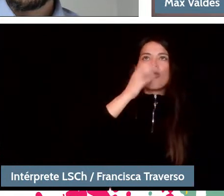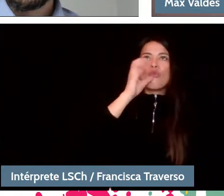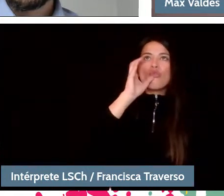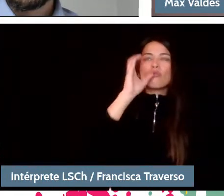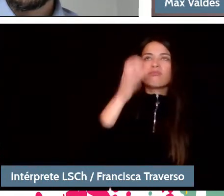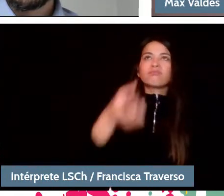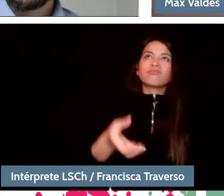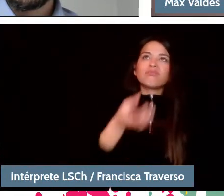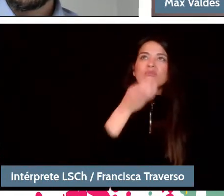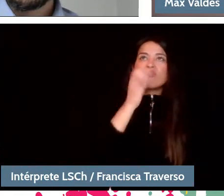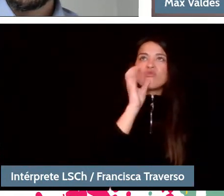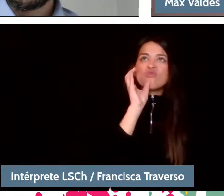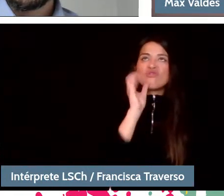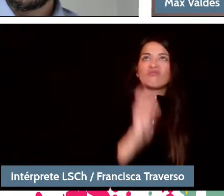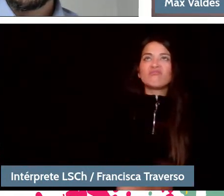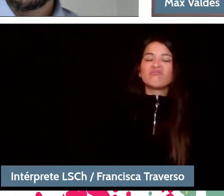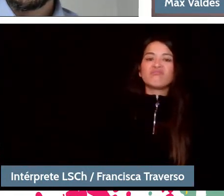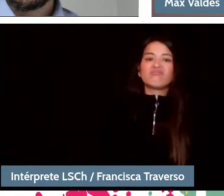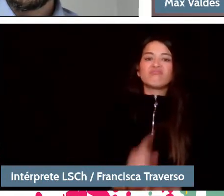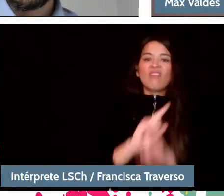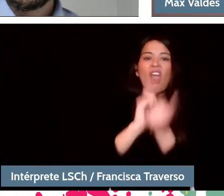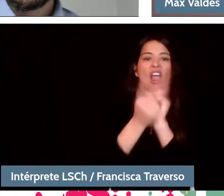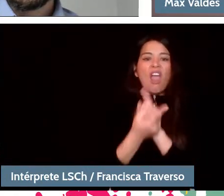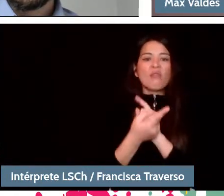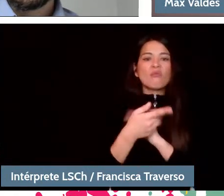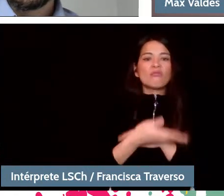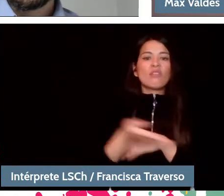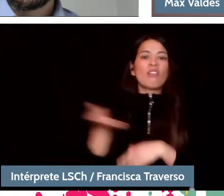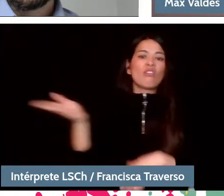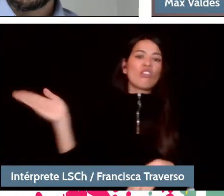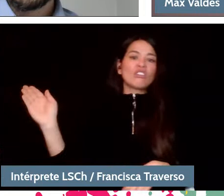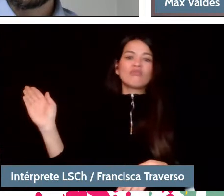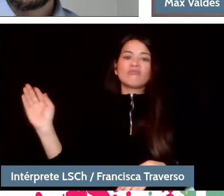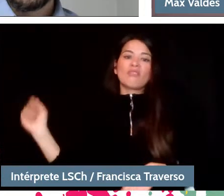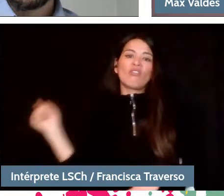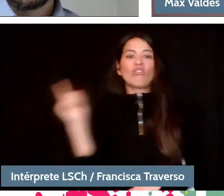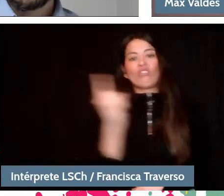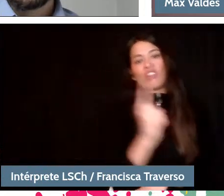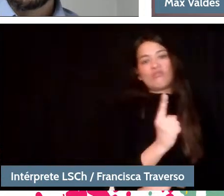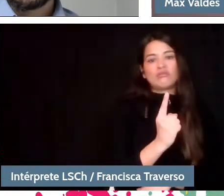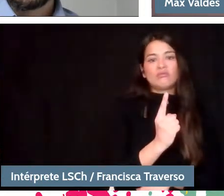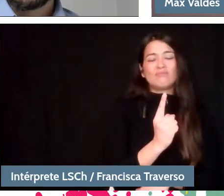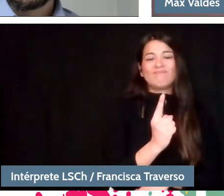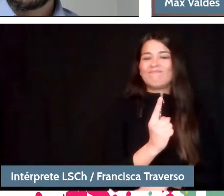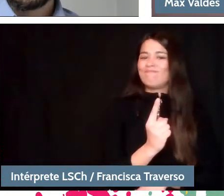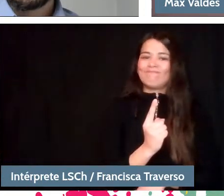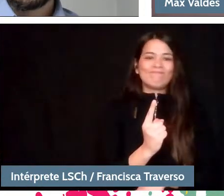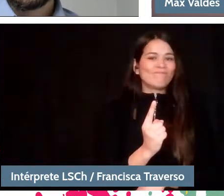"Well, I change this and I'm going somewhere and then I'll come back and watch the rest". Music implies continuity in time,